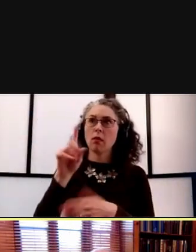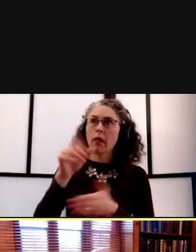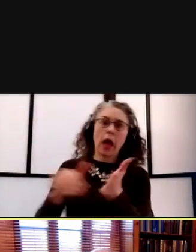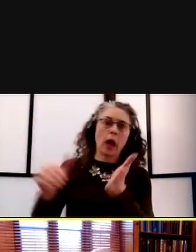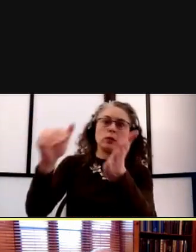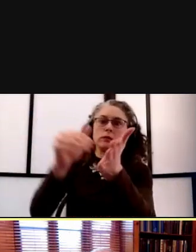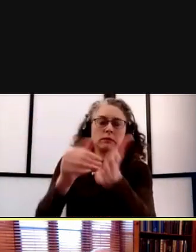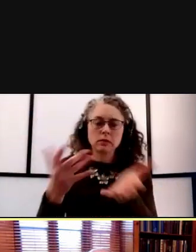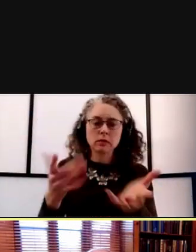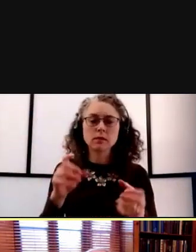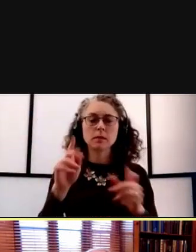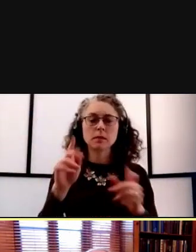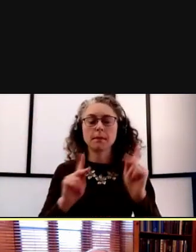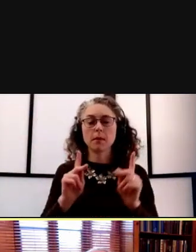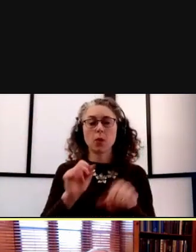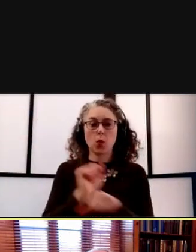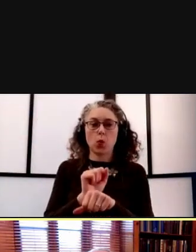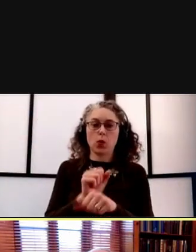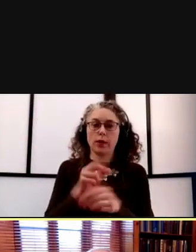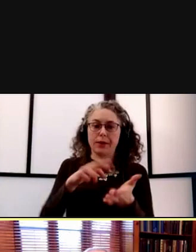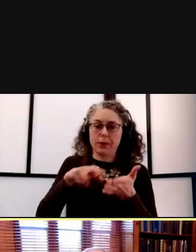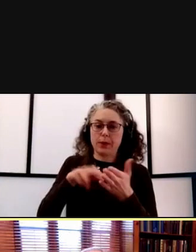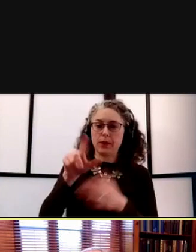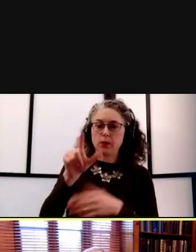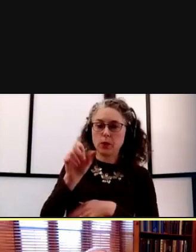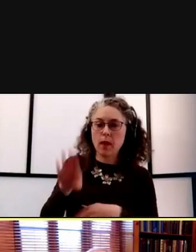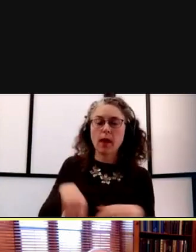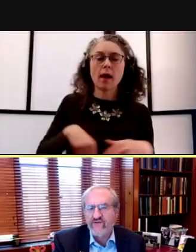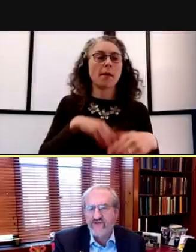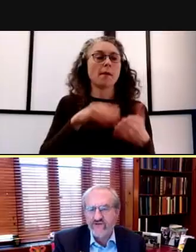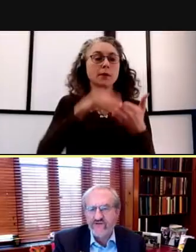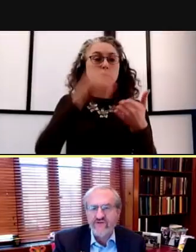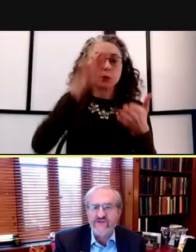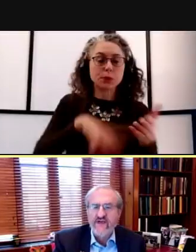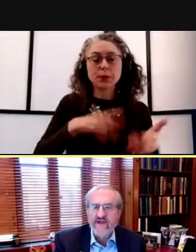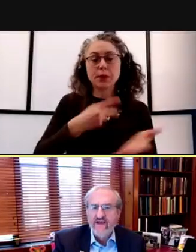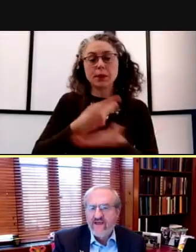as faculty, as graduate students, postdoctoral researchers